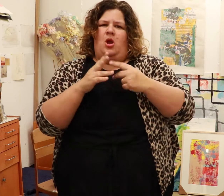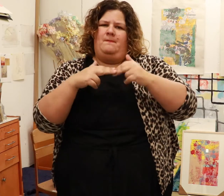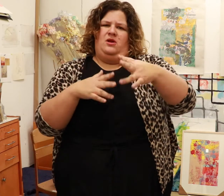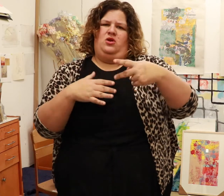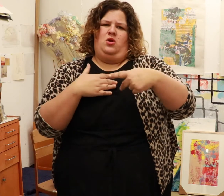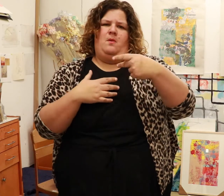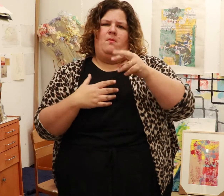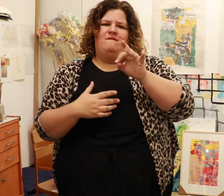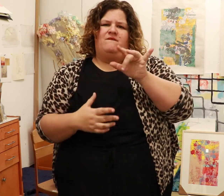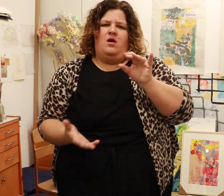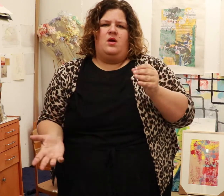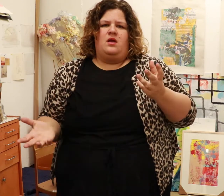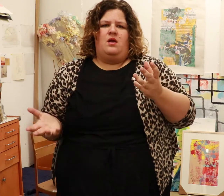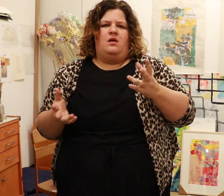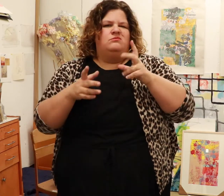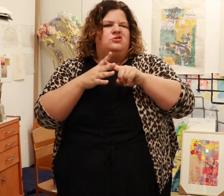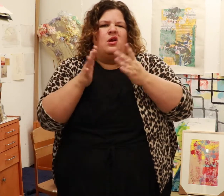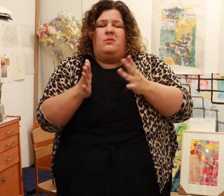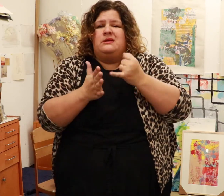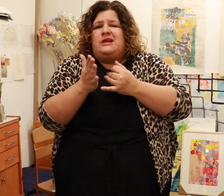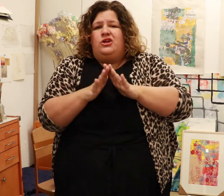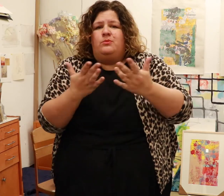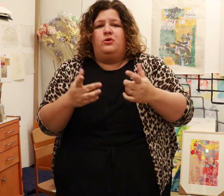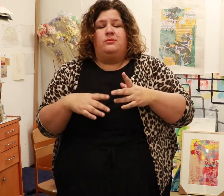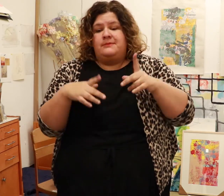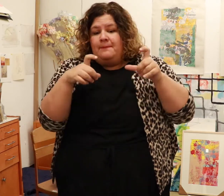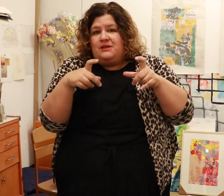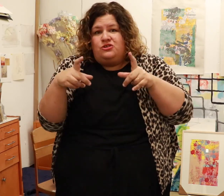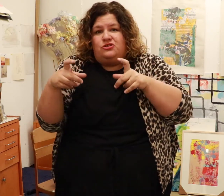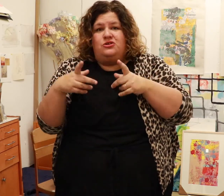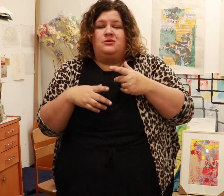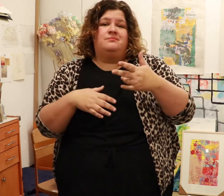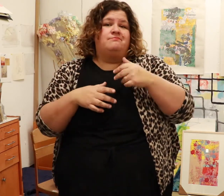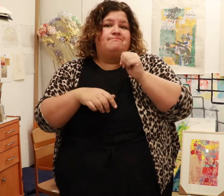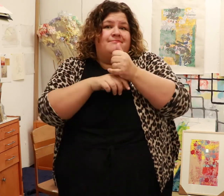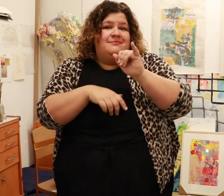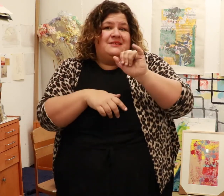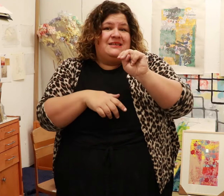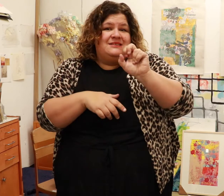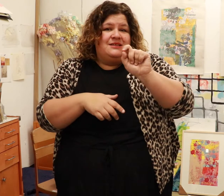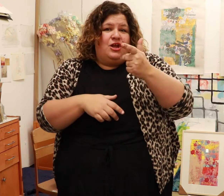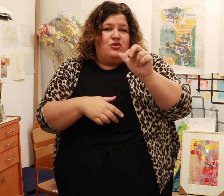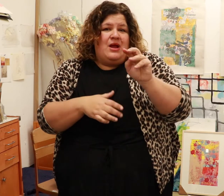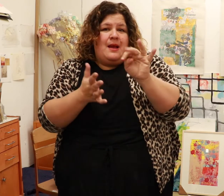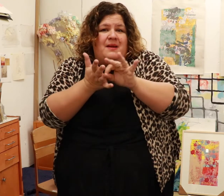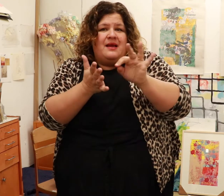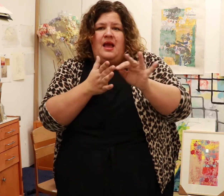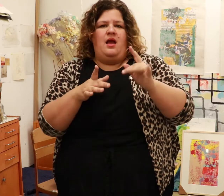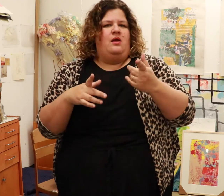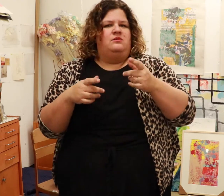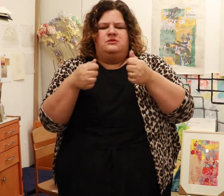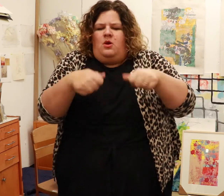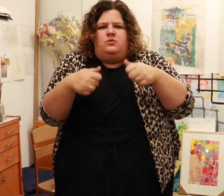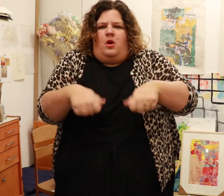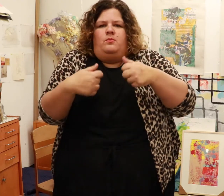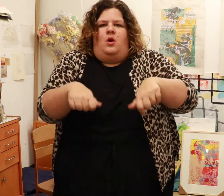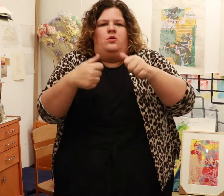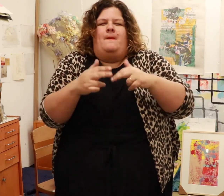Start building your portfolio. You can start small with a book that has pictures of your work. Create an Instagram account and post your work there.